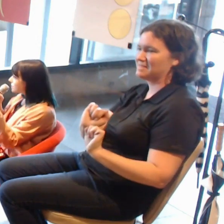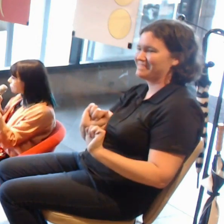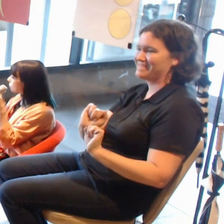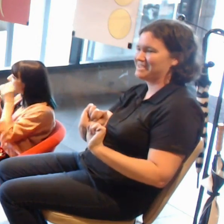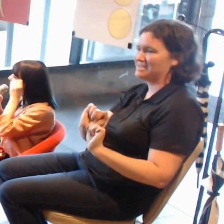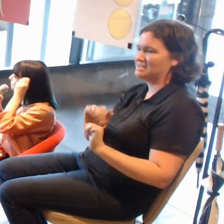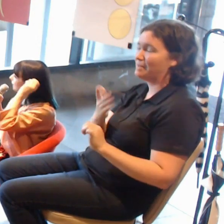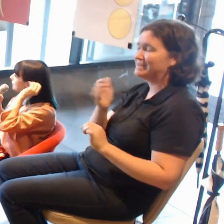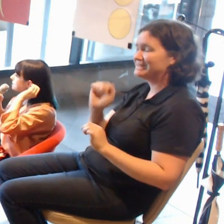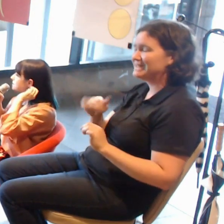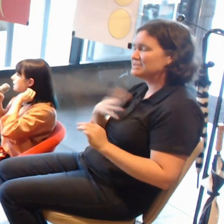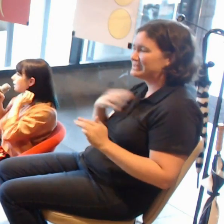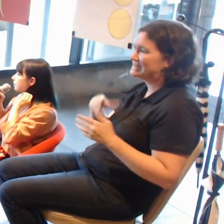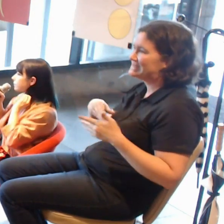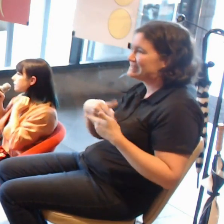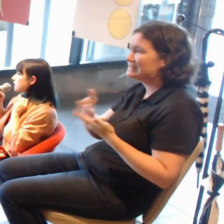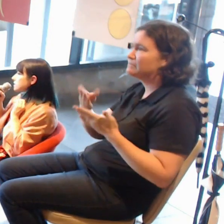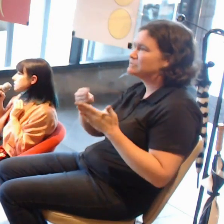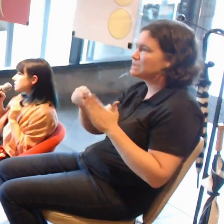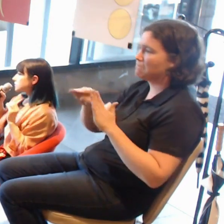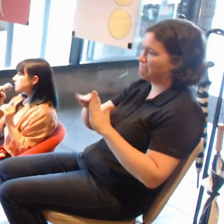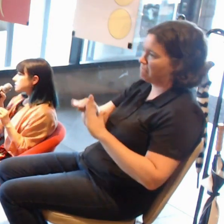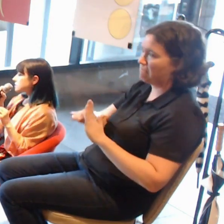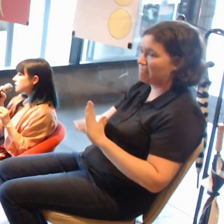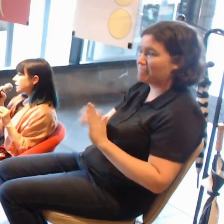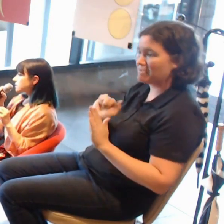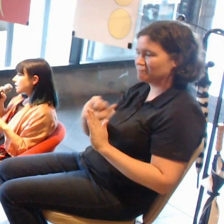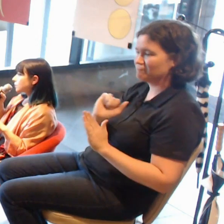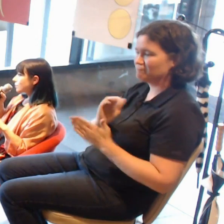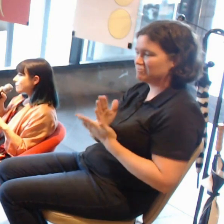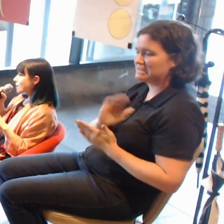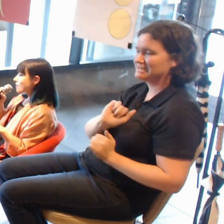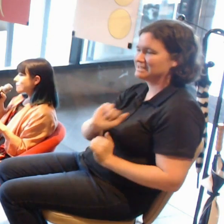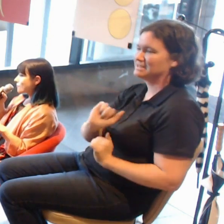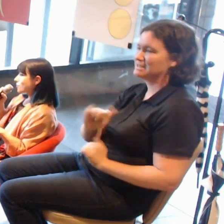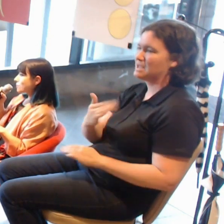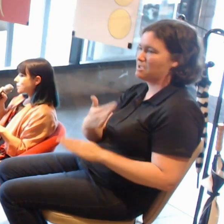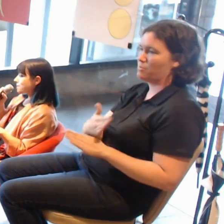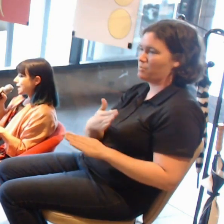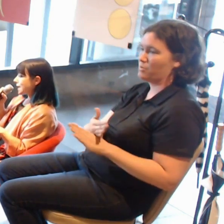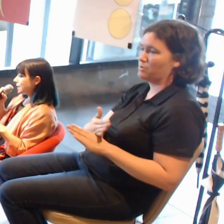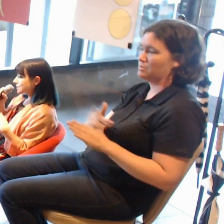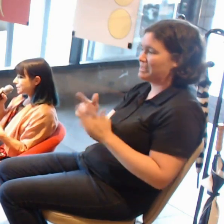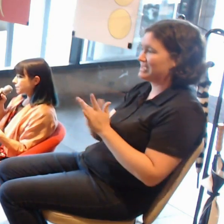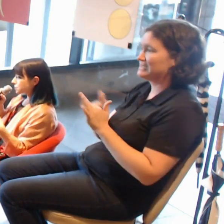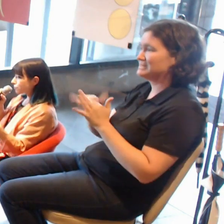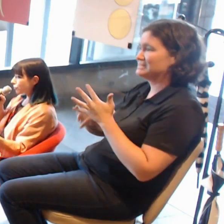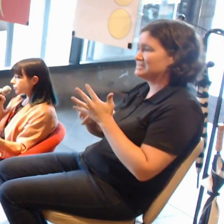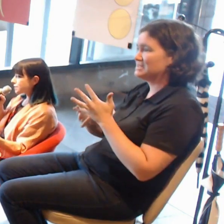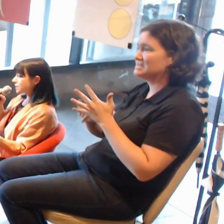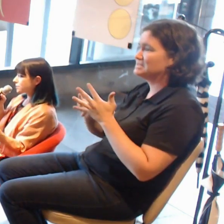So Jess and Simon were very firm about a stepped process of immersion